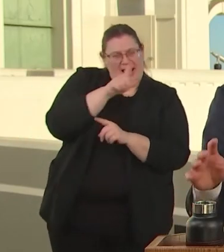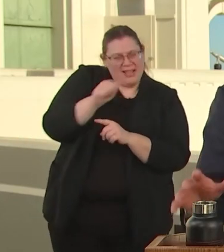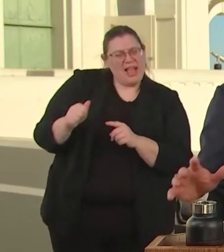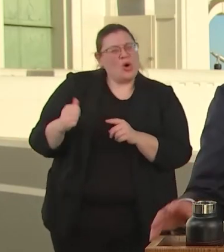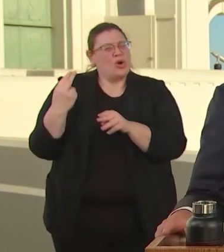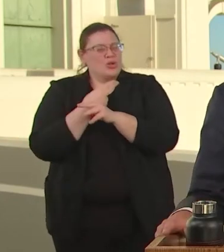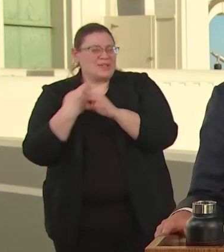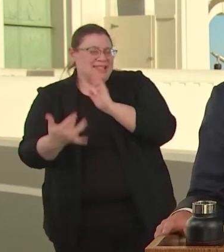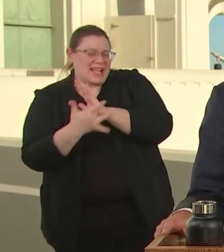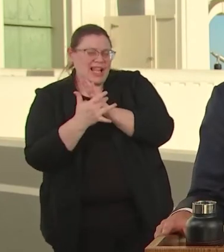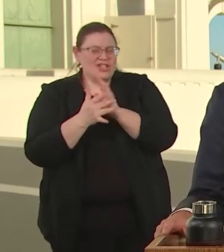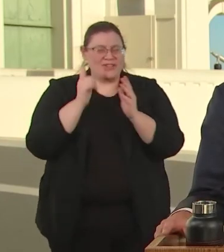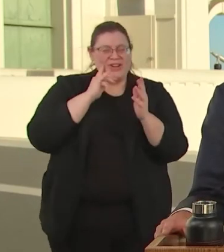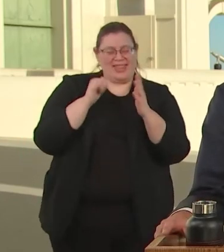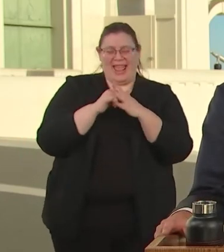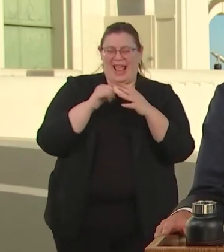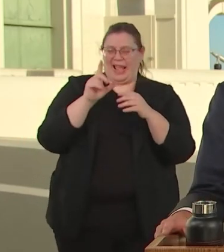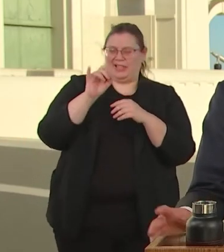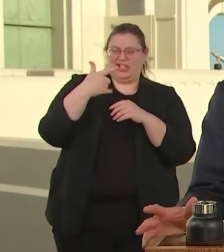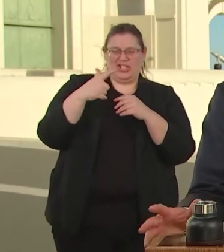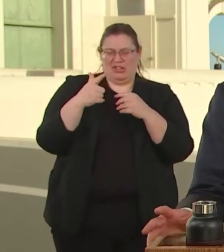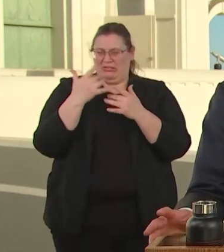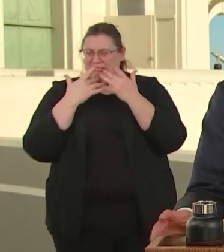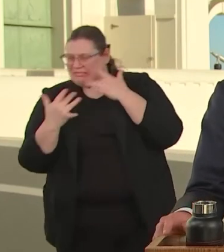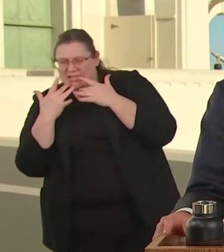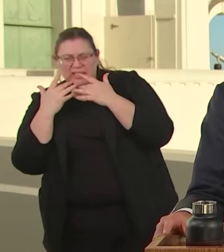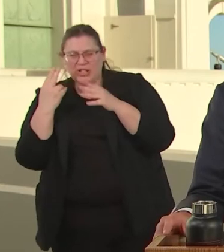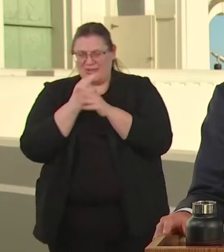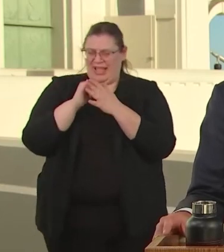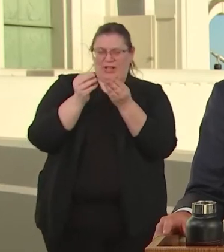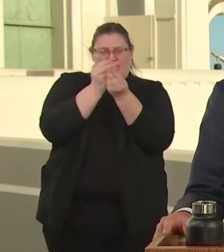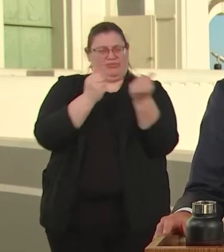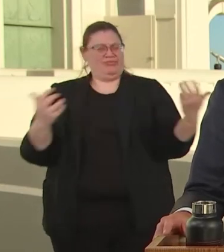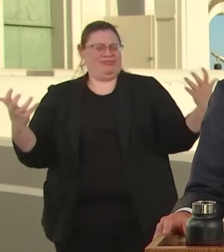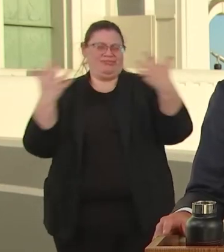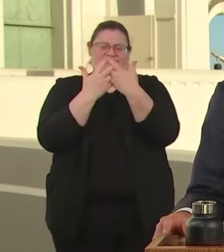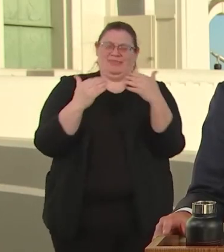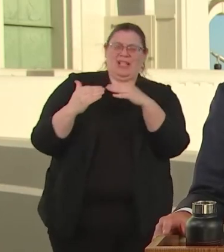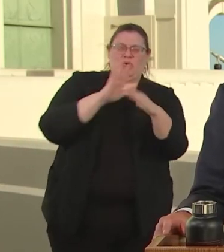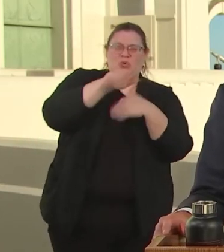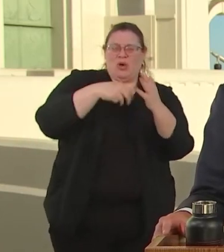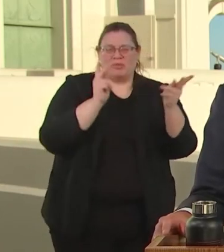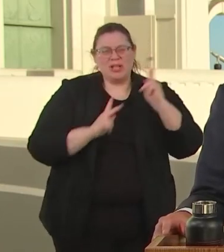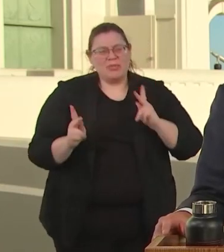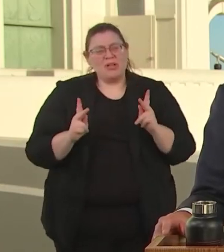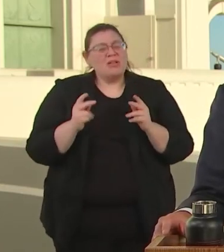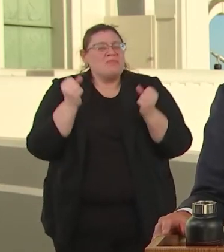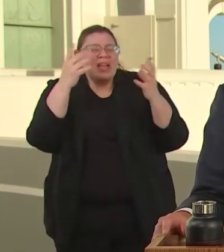DIVIDE. MANY HAVE EVEN YOUNGER SIBLINGS.